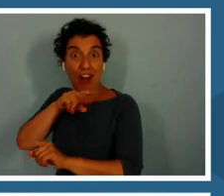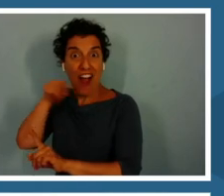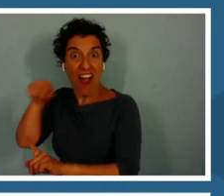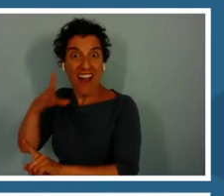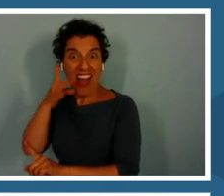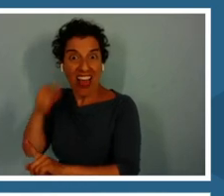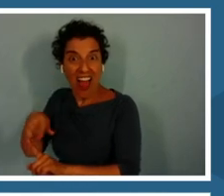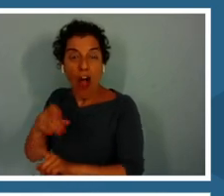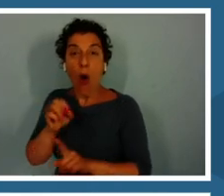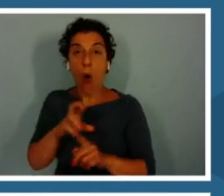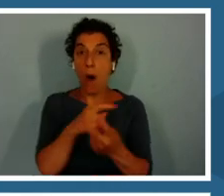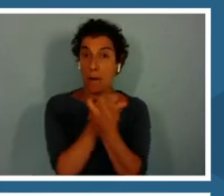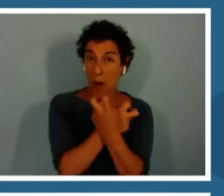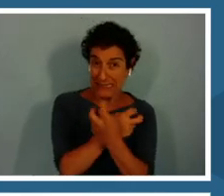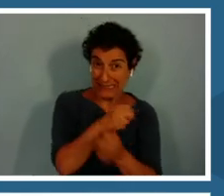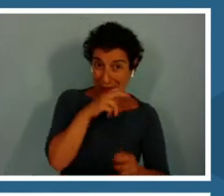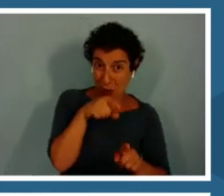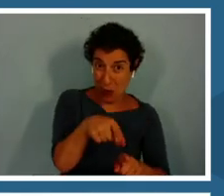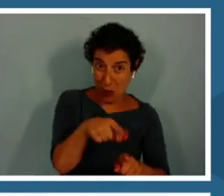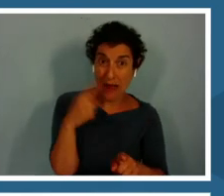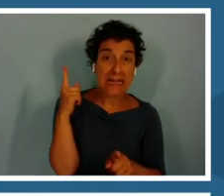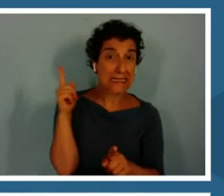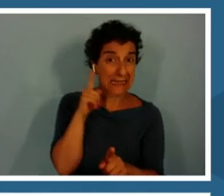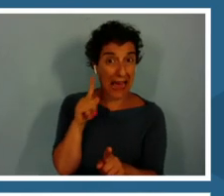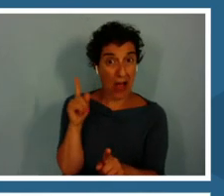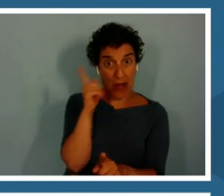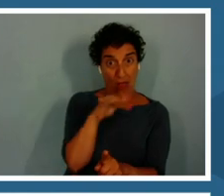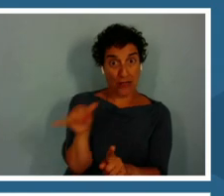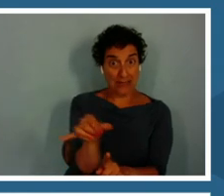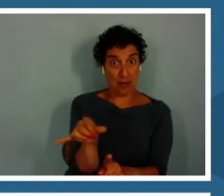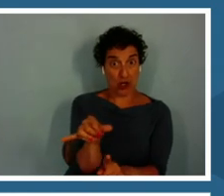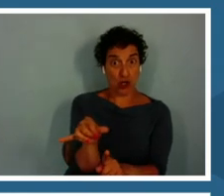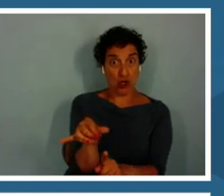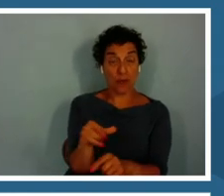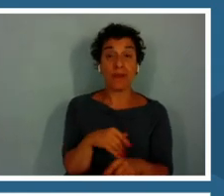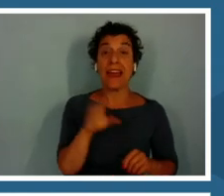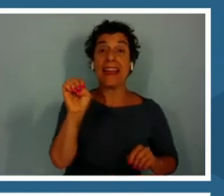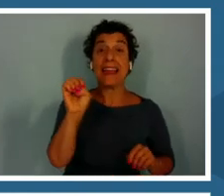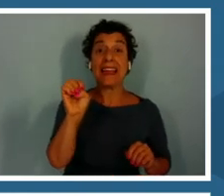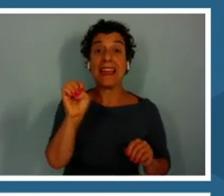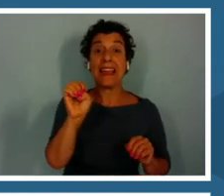Pressing the letter E button changes the screen into an abstract view of what it might be